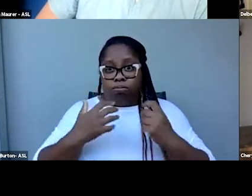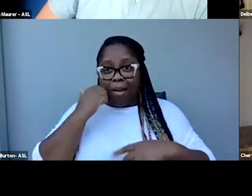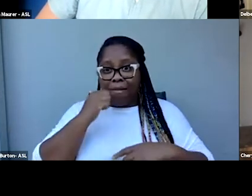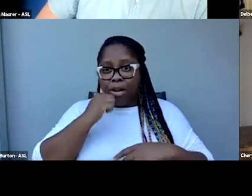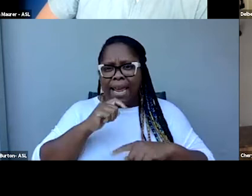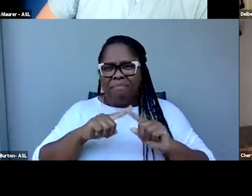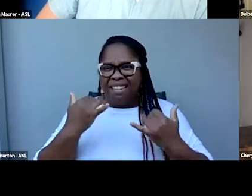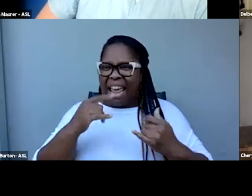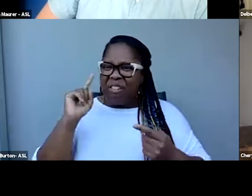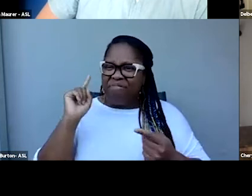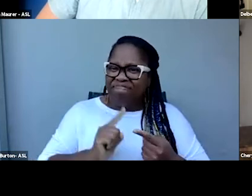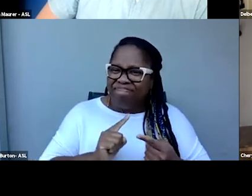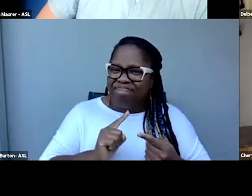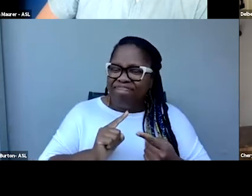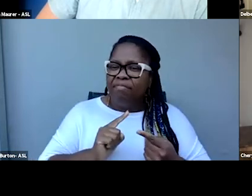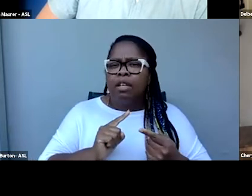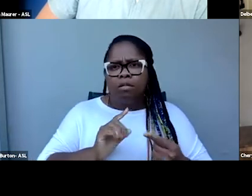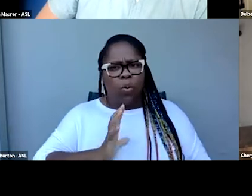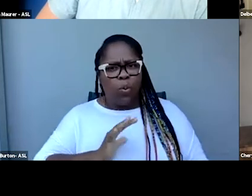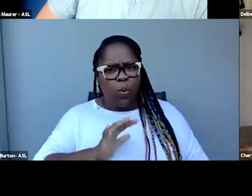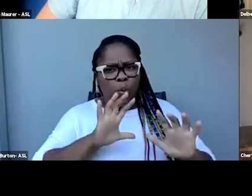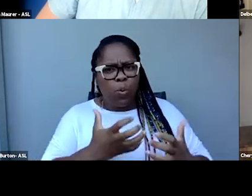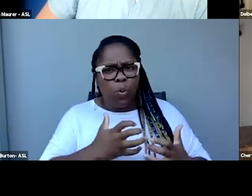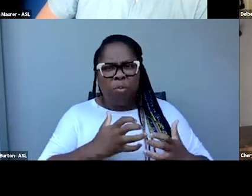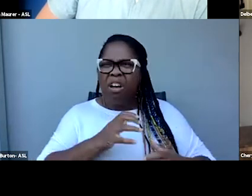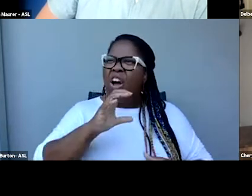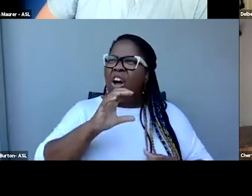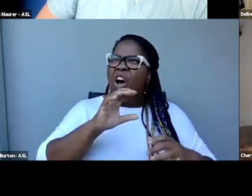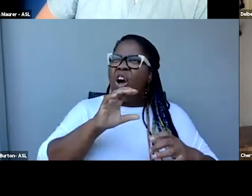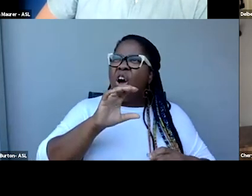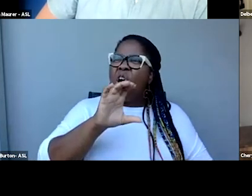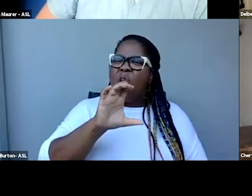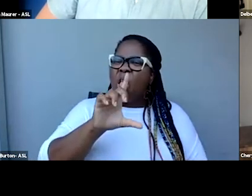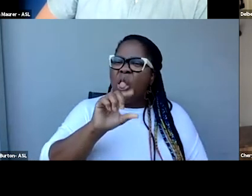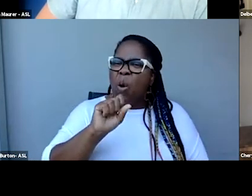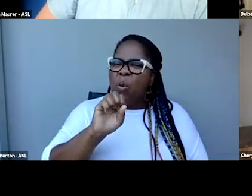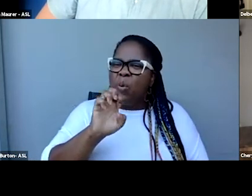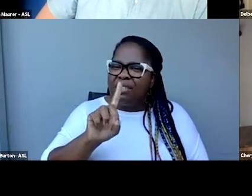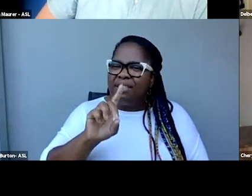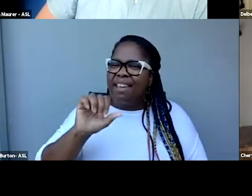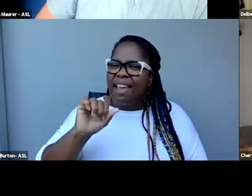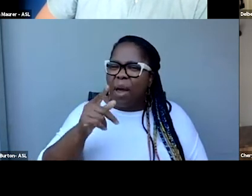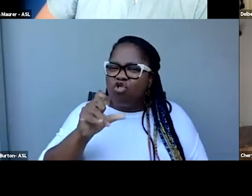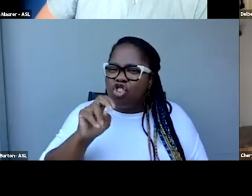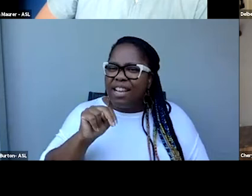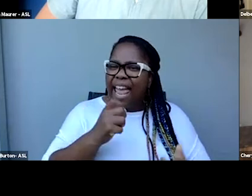It's a cool group, but I just can't remember- Closed Caption Advocacy… I don't know what the other C is.